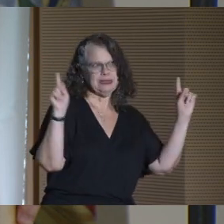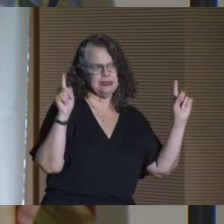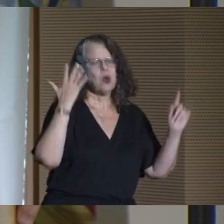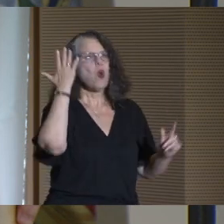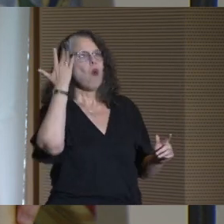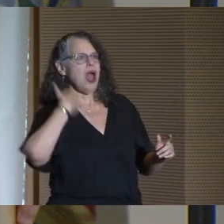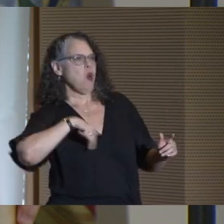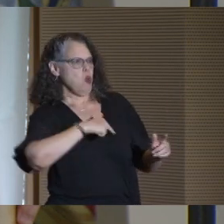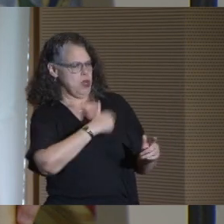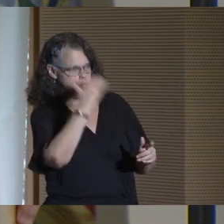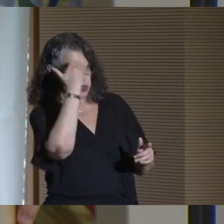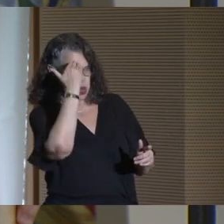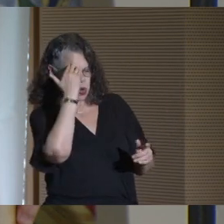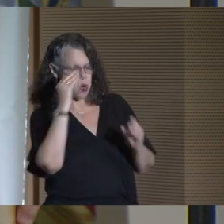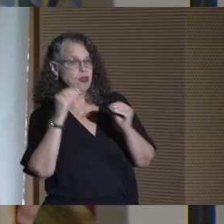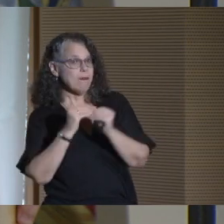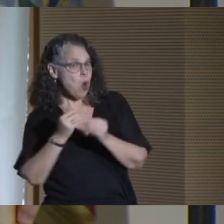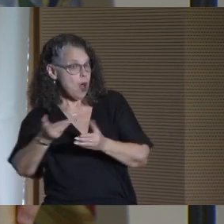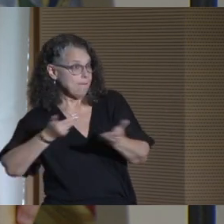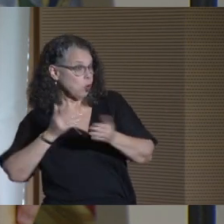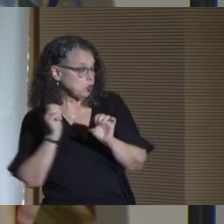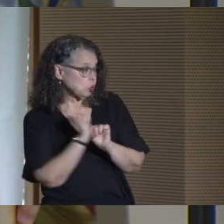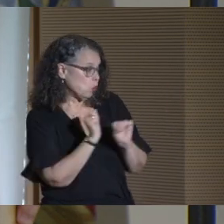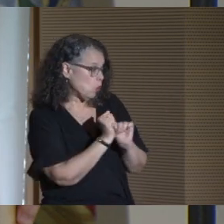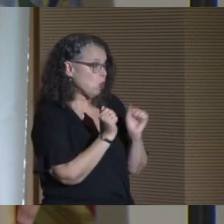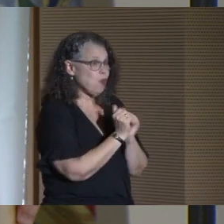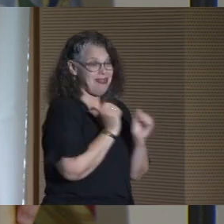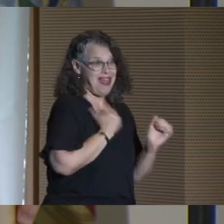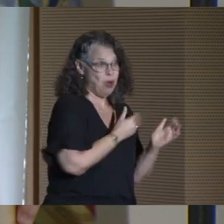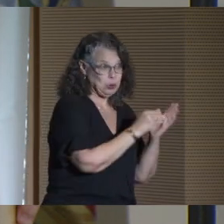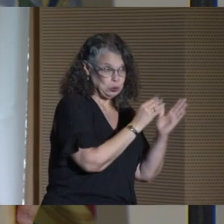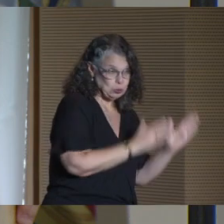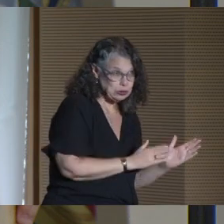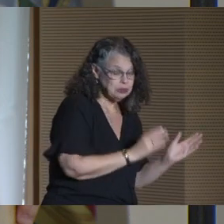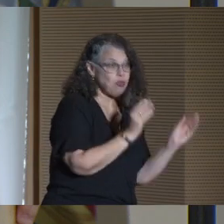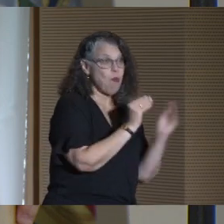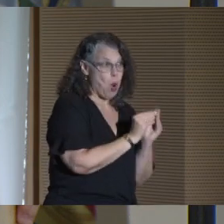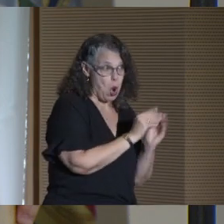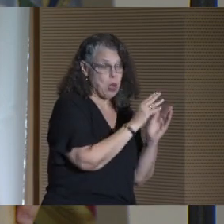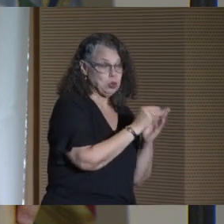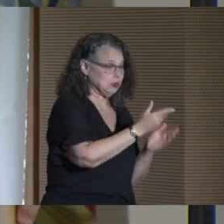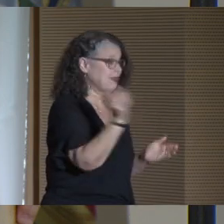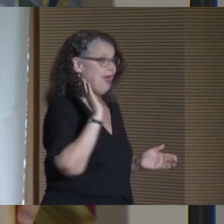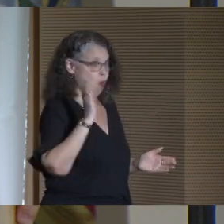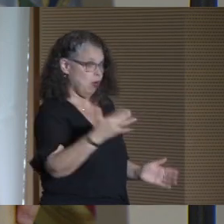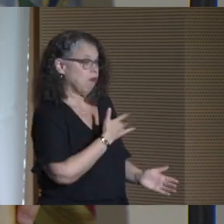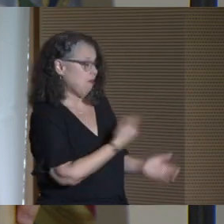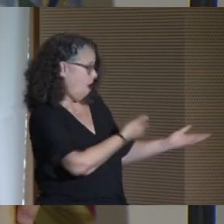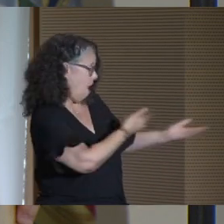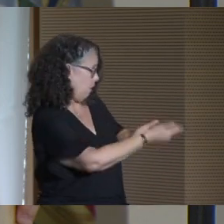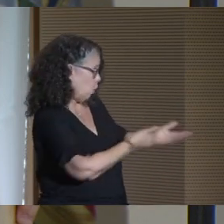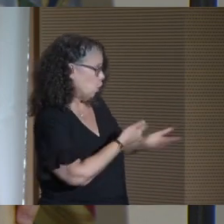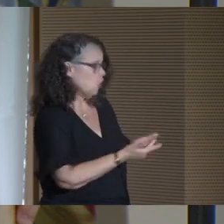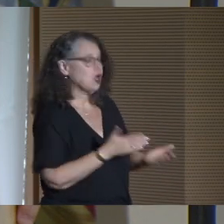because we know that the more employers work with our students, the more CUNY students that they will hire.